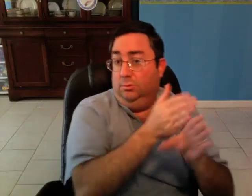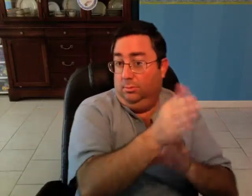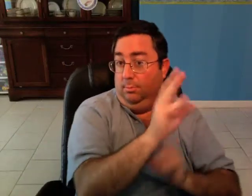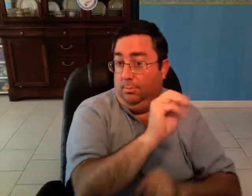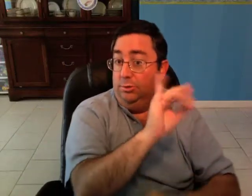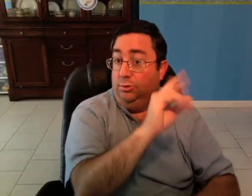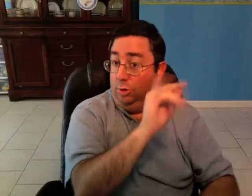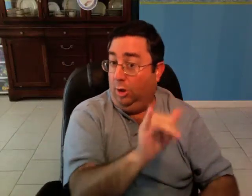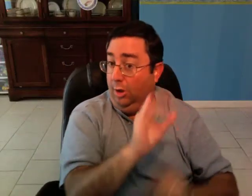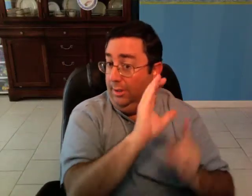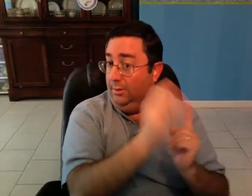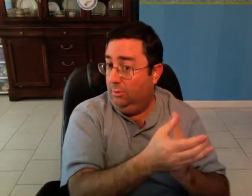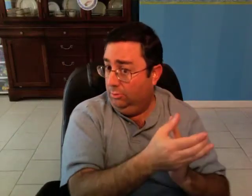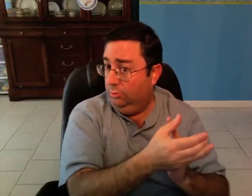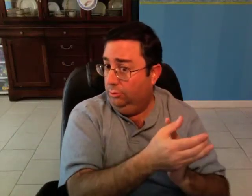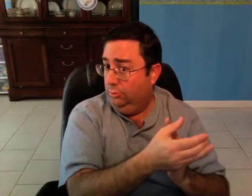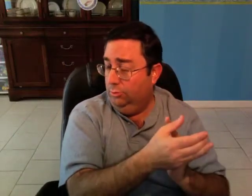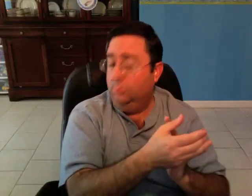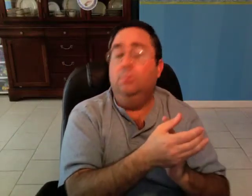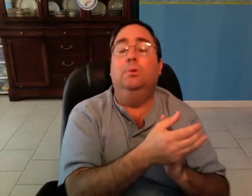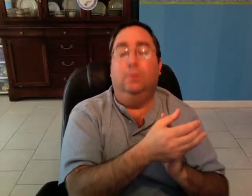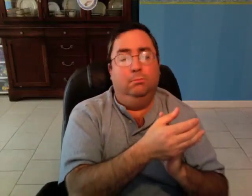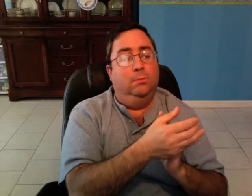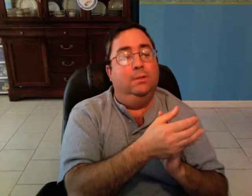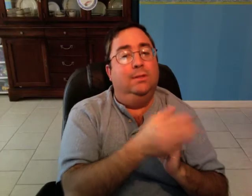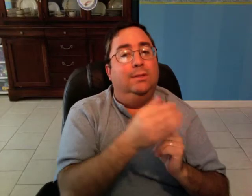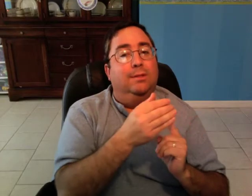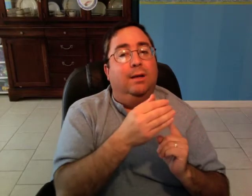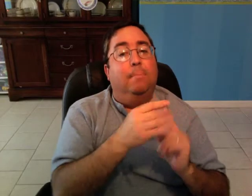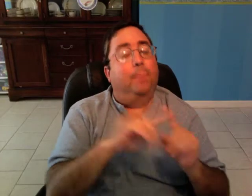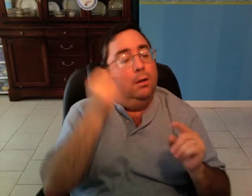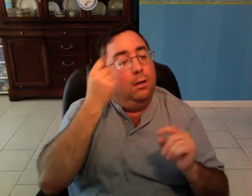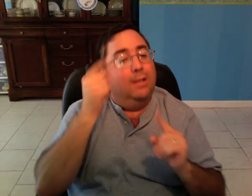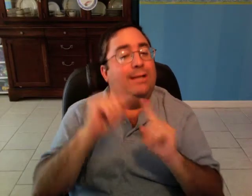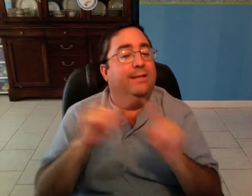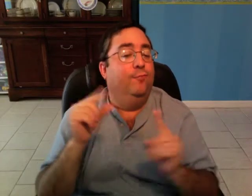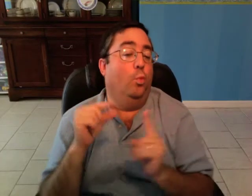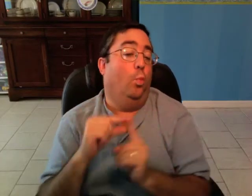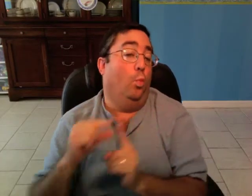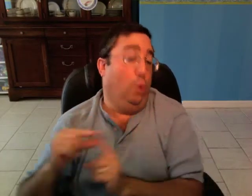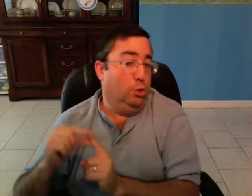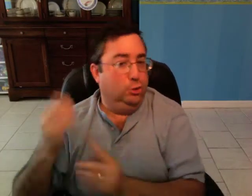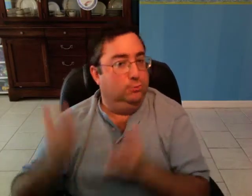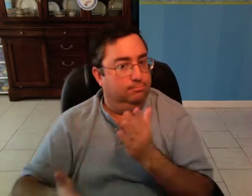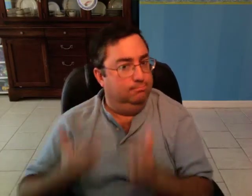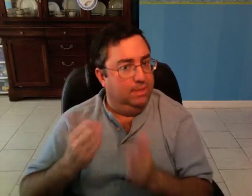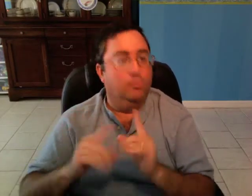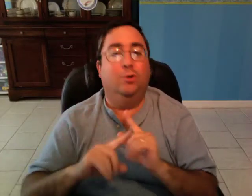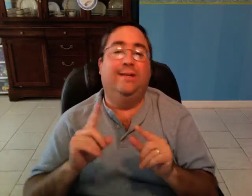but they may use different words or use words differently.